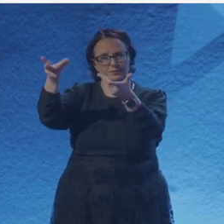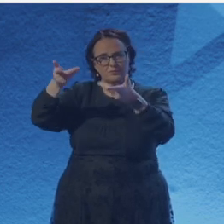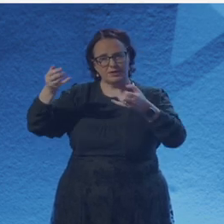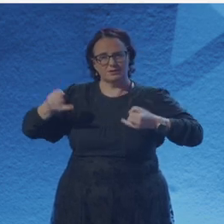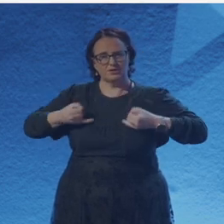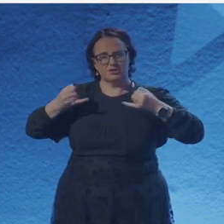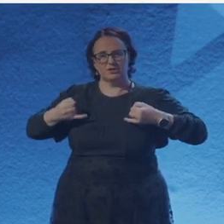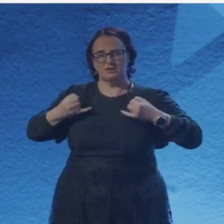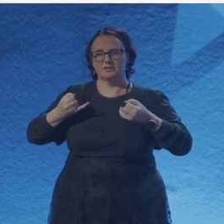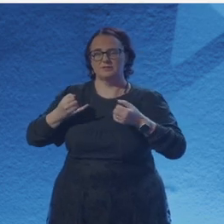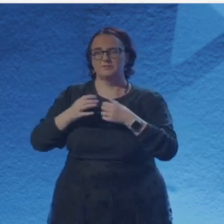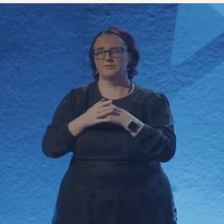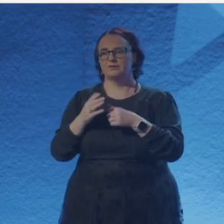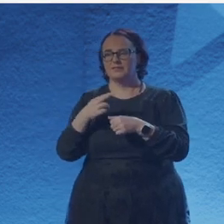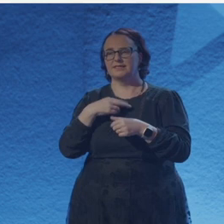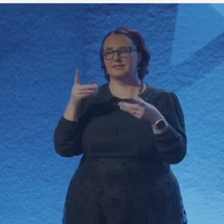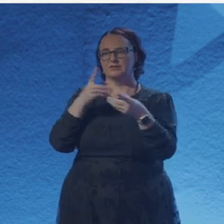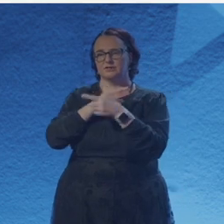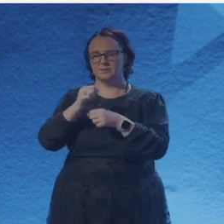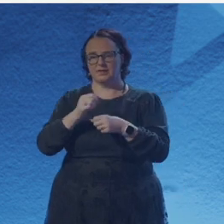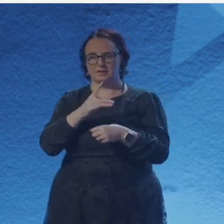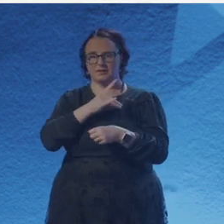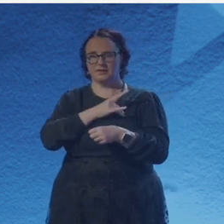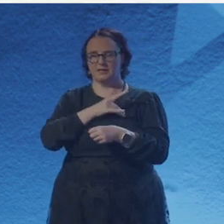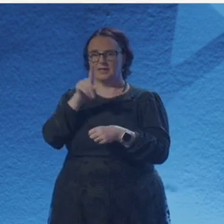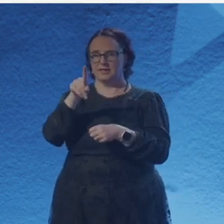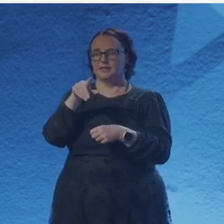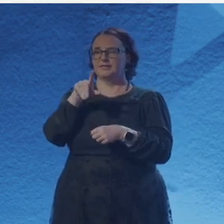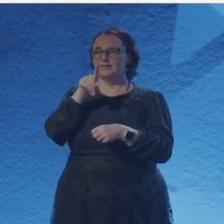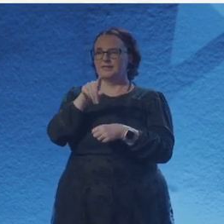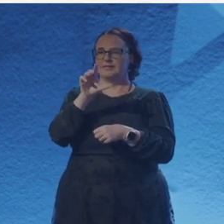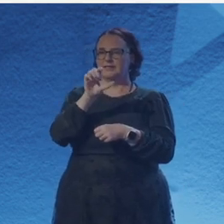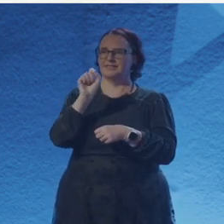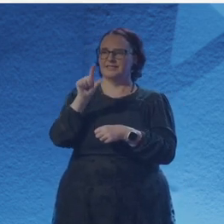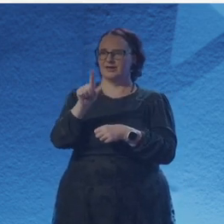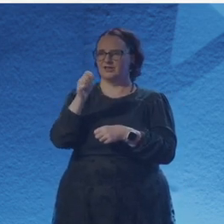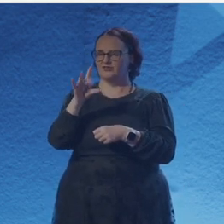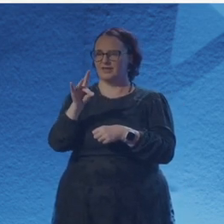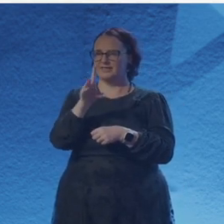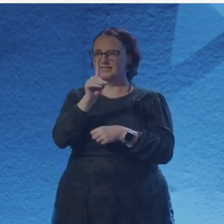I'd like to finish up with a poem about how ideas of space travel and space-